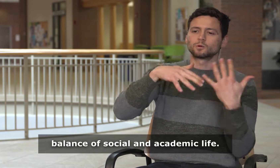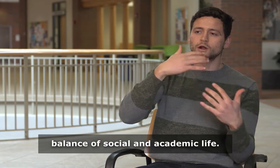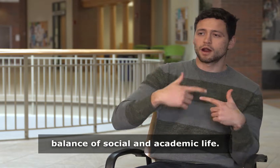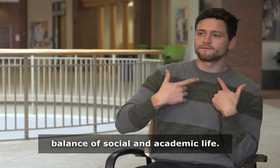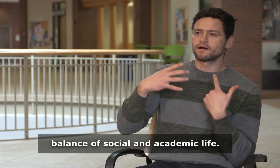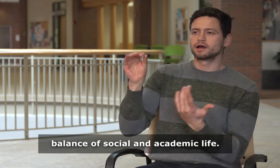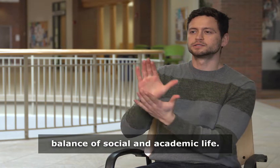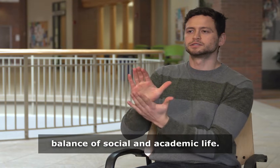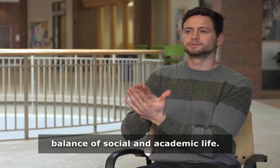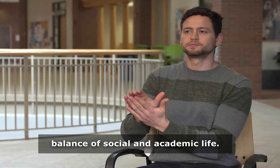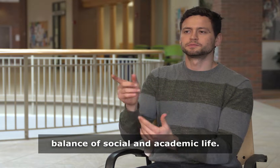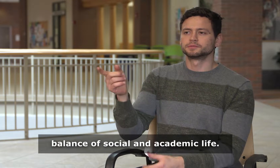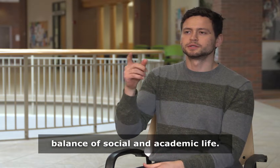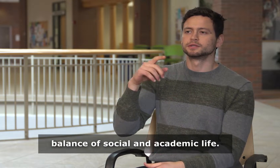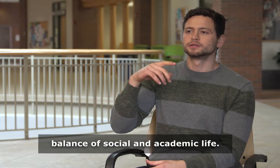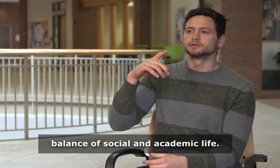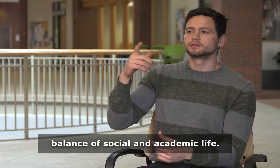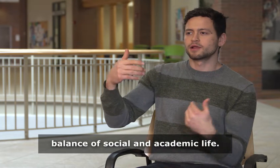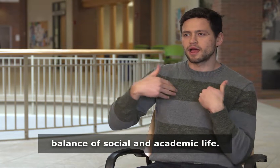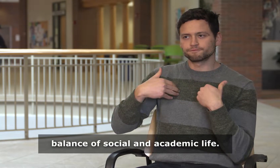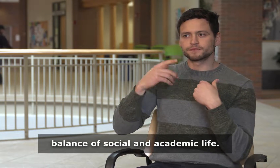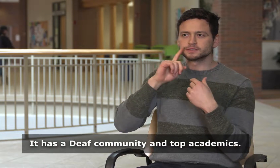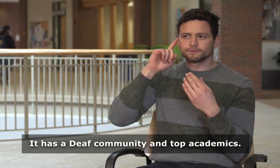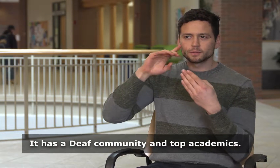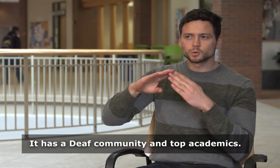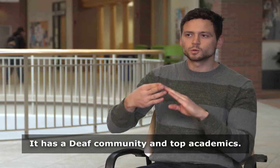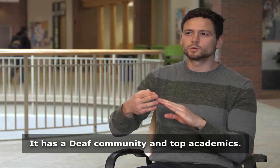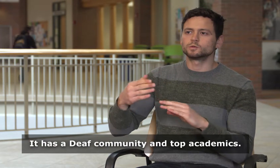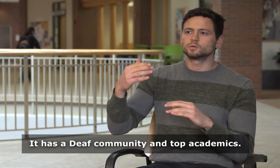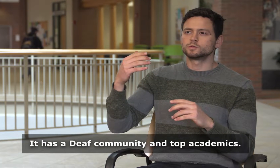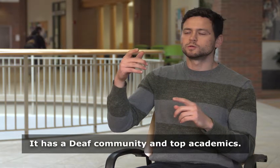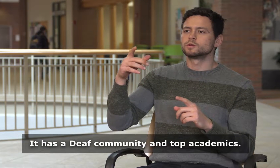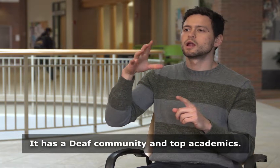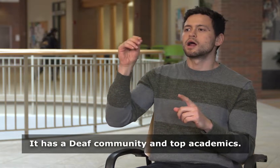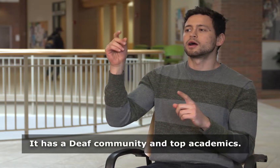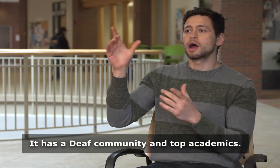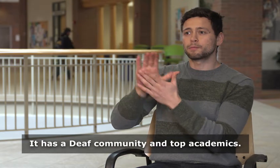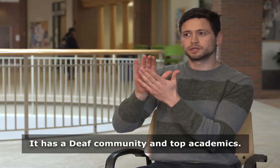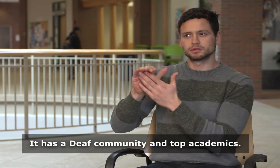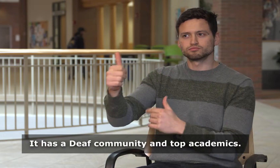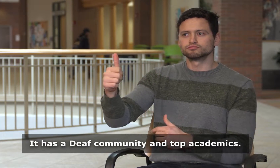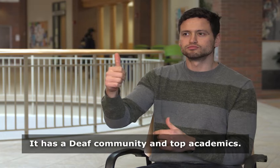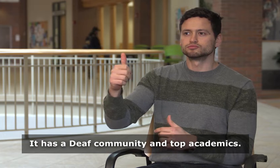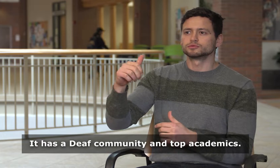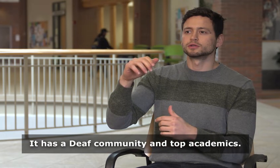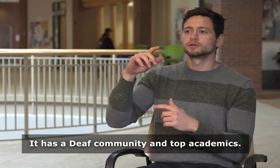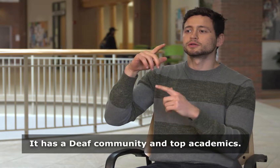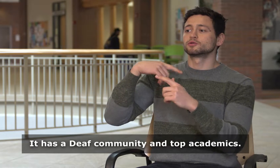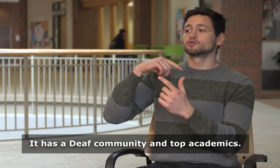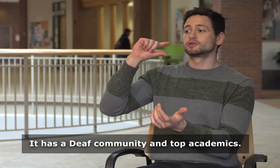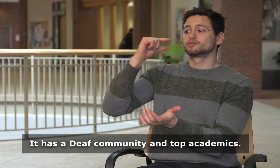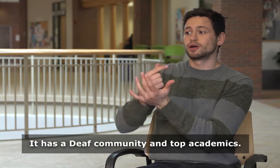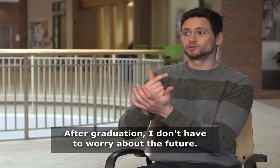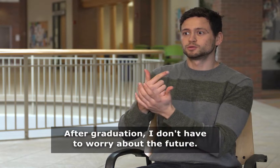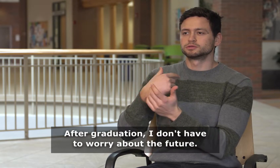balance of social and academic life. It has a Deaf community and top academics.